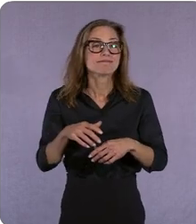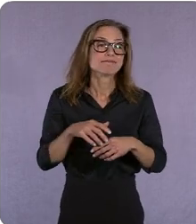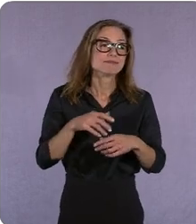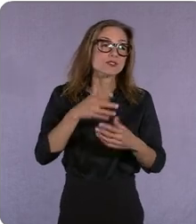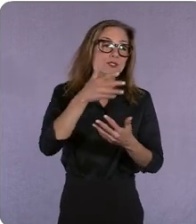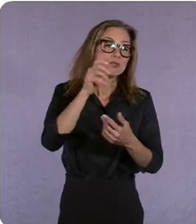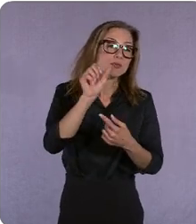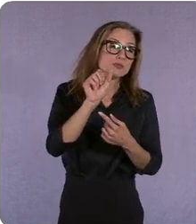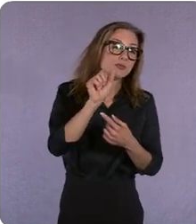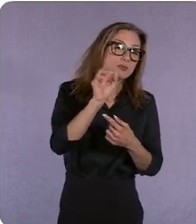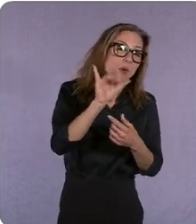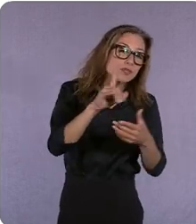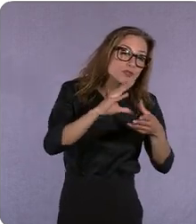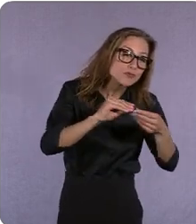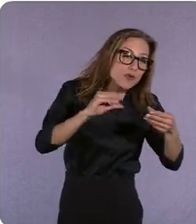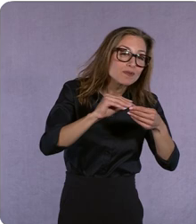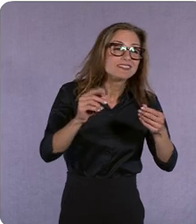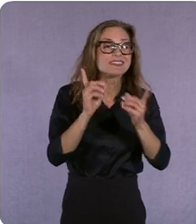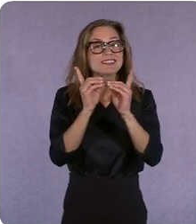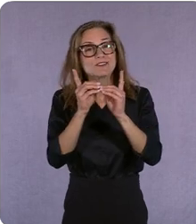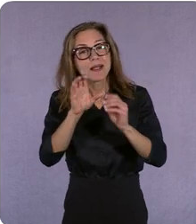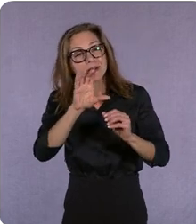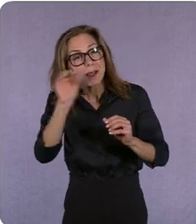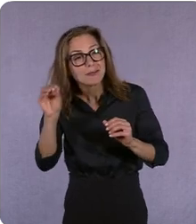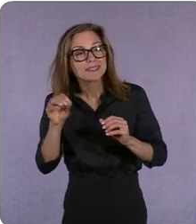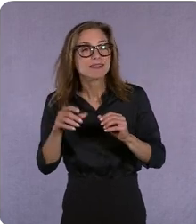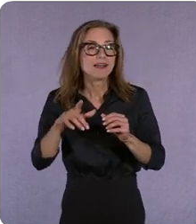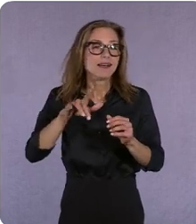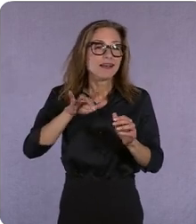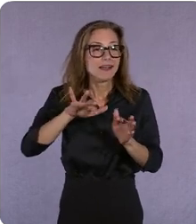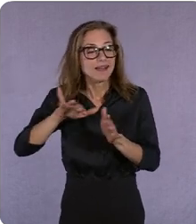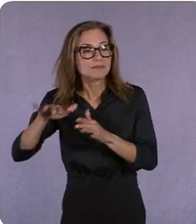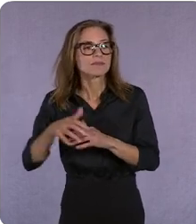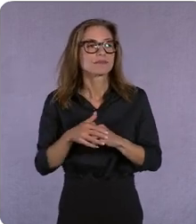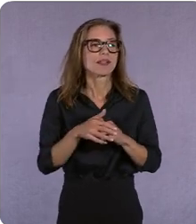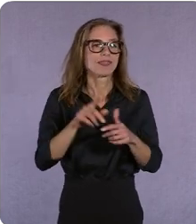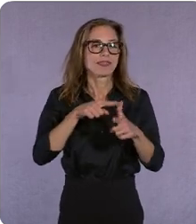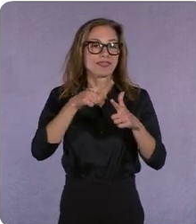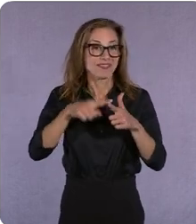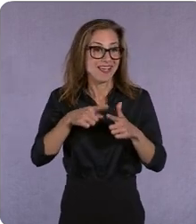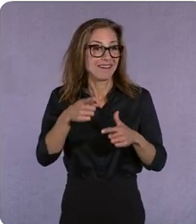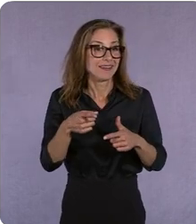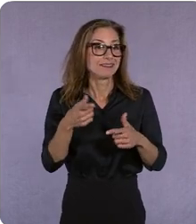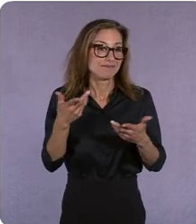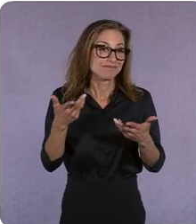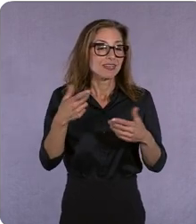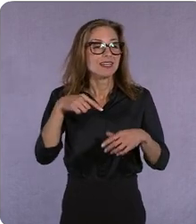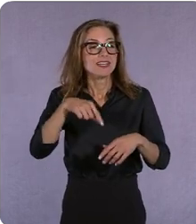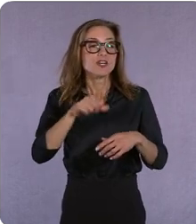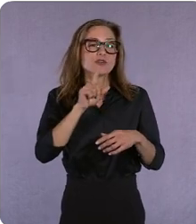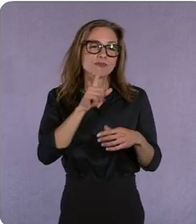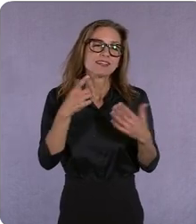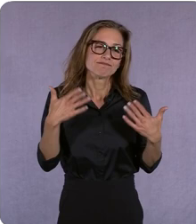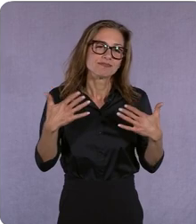sort of off to the left and this was an integrated world the content was launching into a cultural